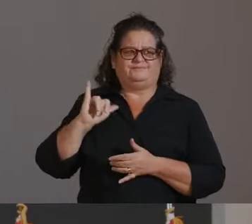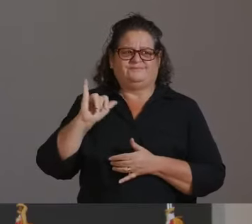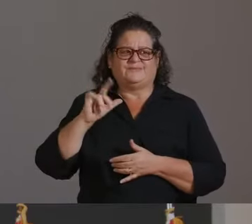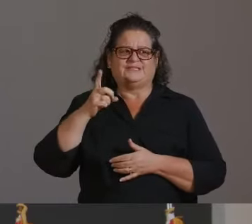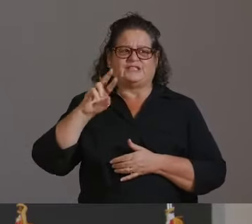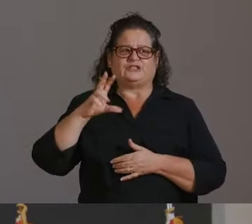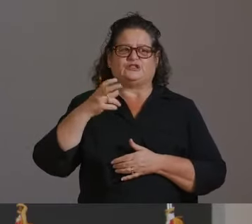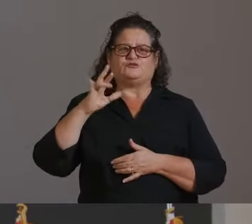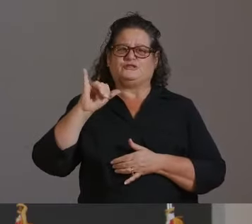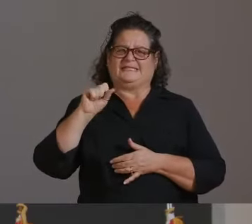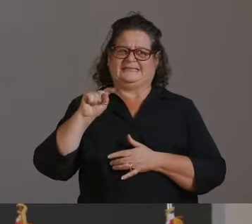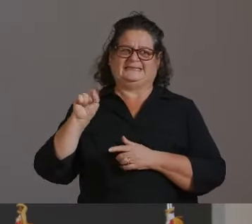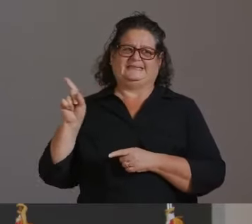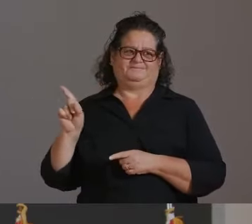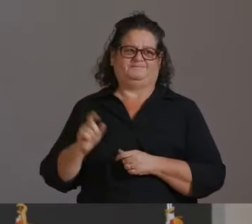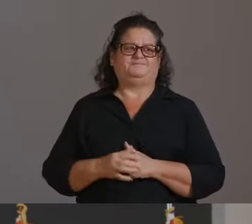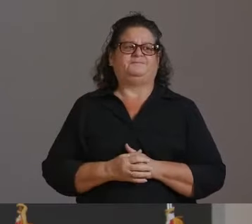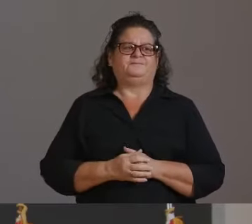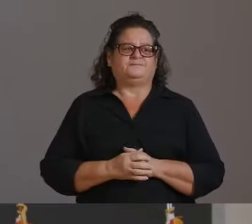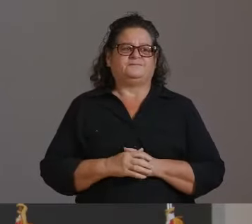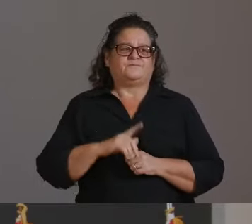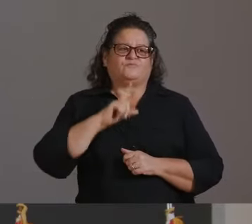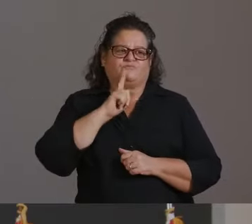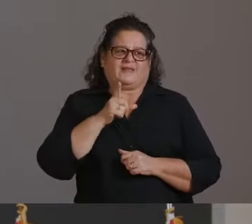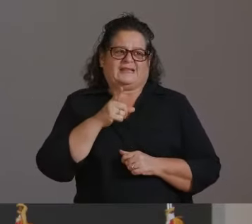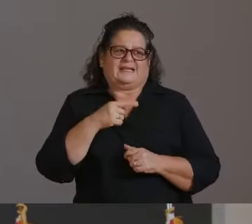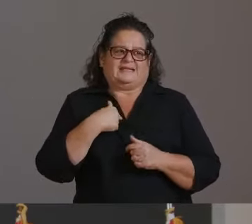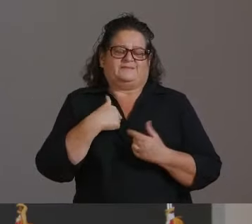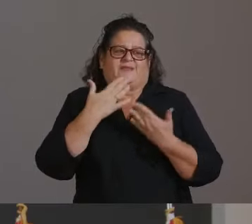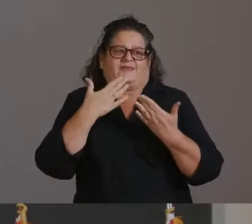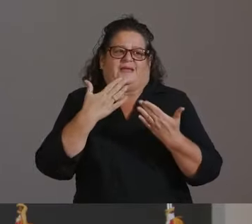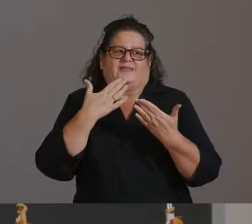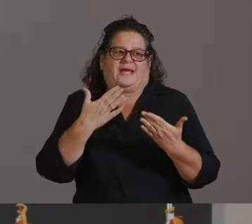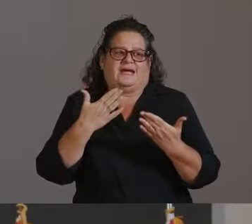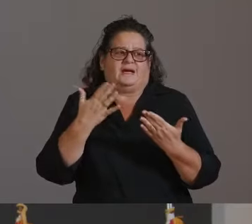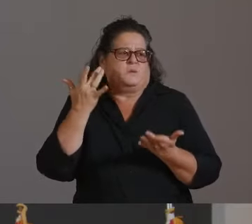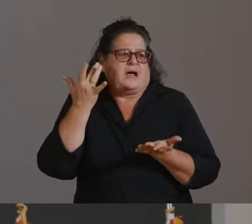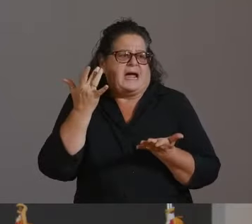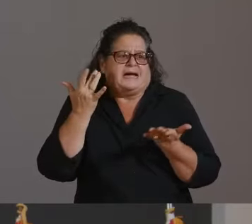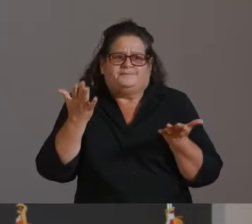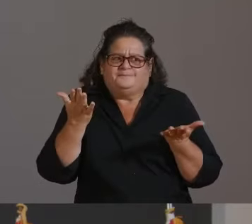AND I WANT TO EXPRESS APPRECIATION FOR THIS IMPORTANT MESSAGE THAT WE ARE SHARING WITH